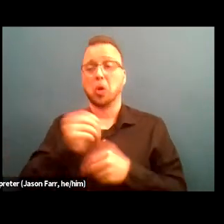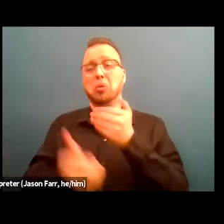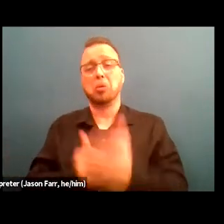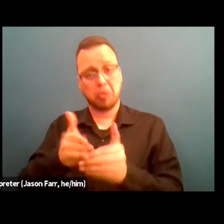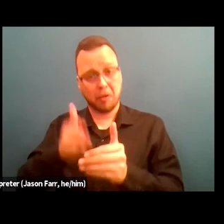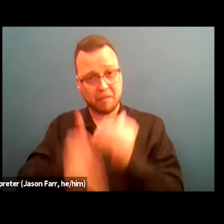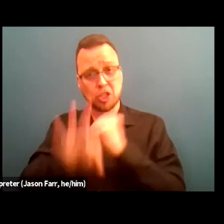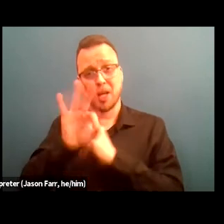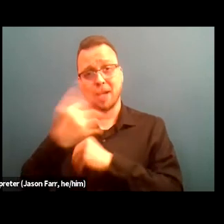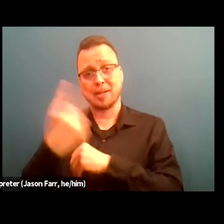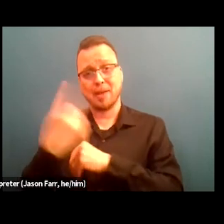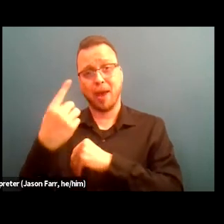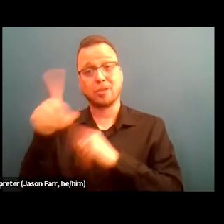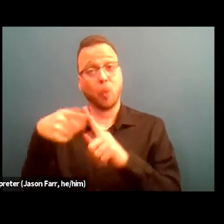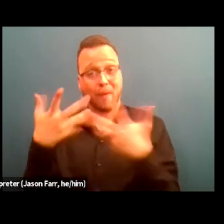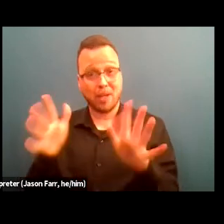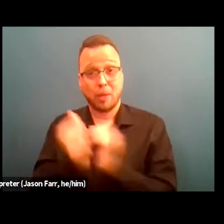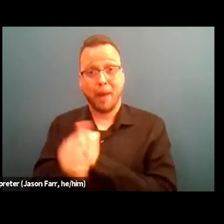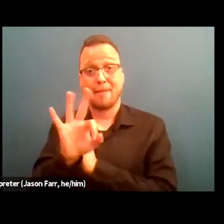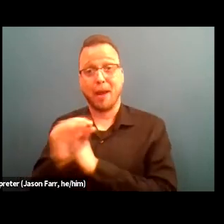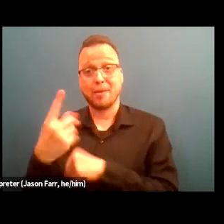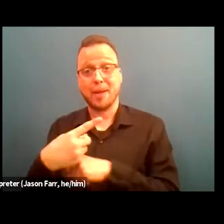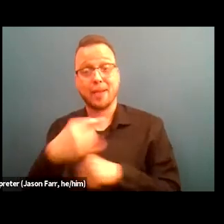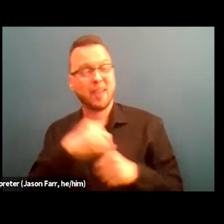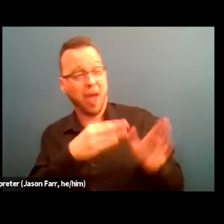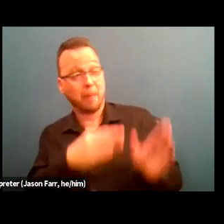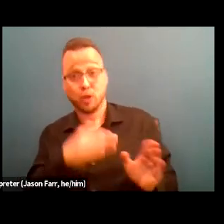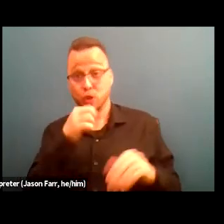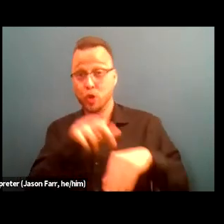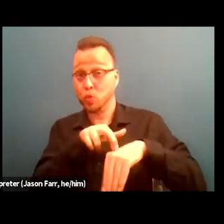upon completion of those 90 days, then the person who made the referral